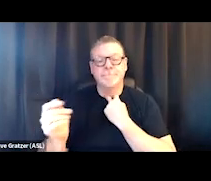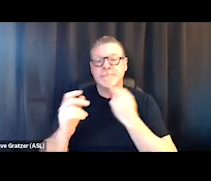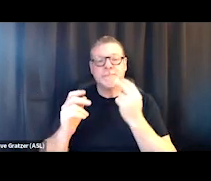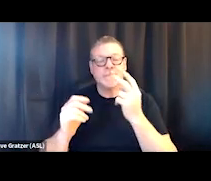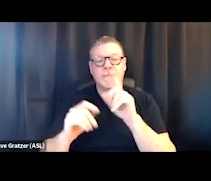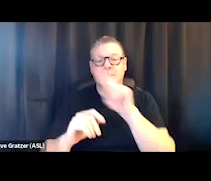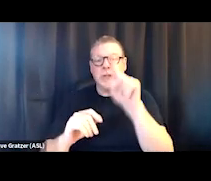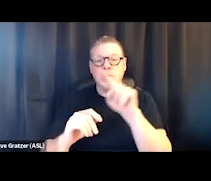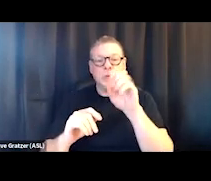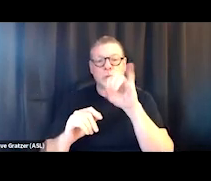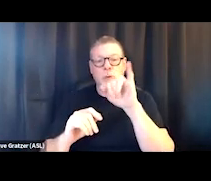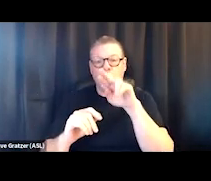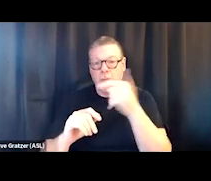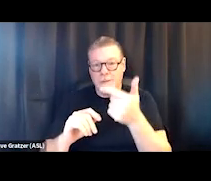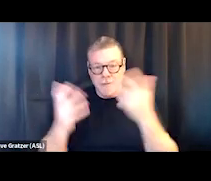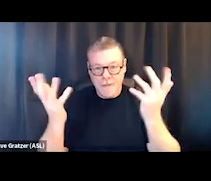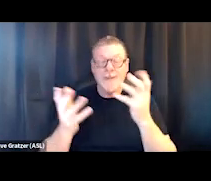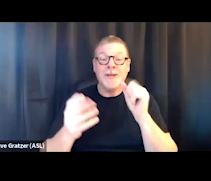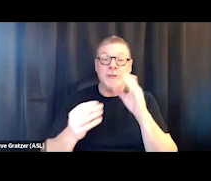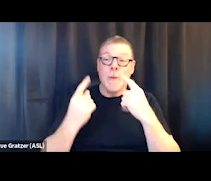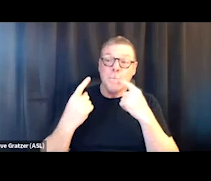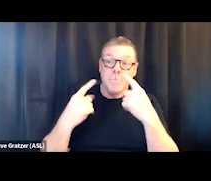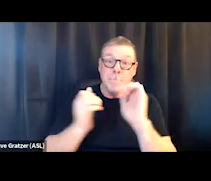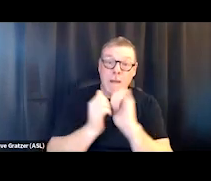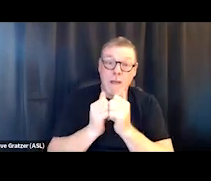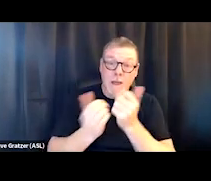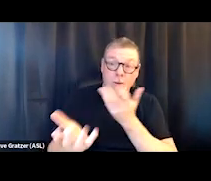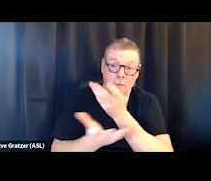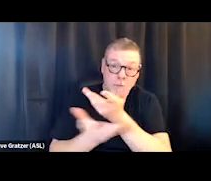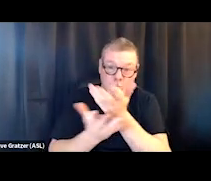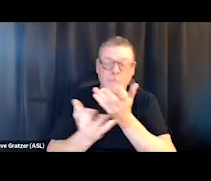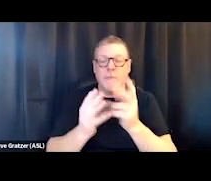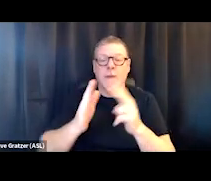And so in order to make the deal work, we created a bridge housing model